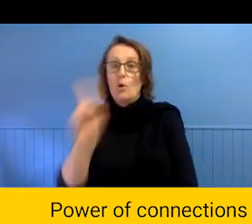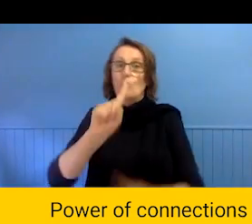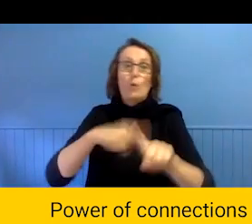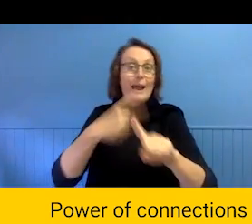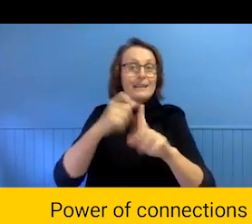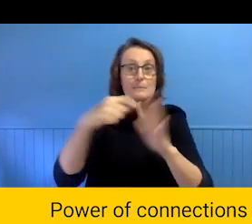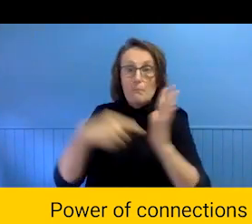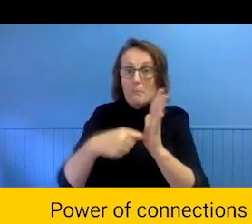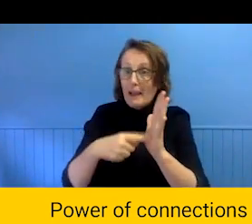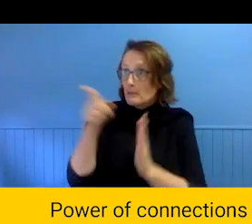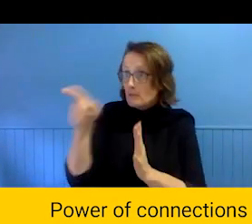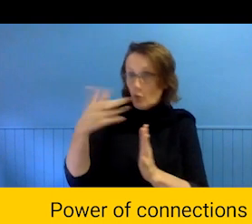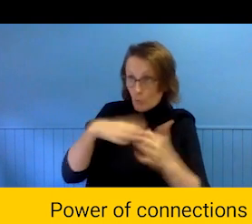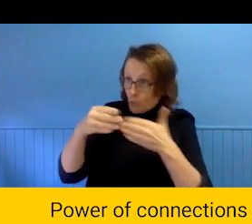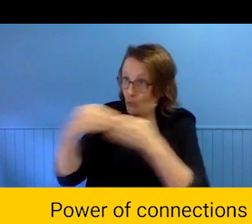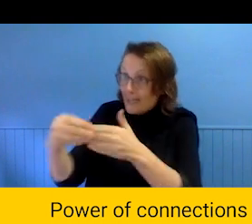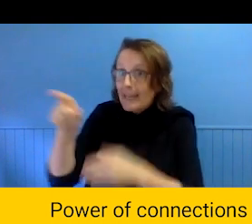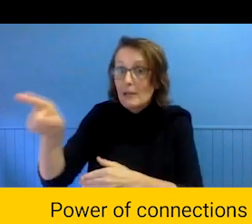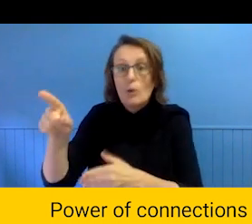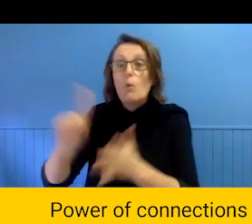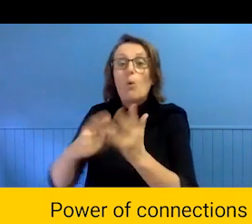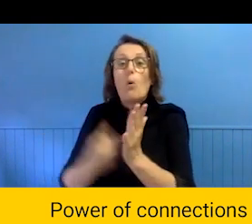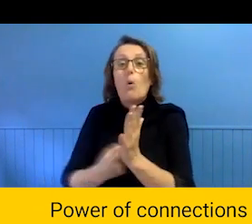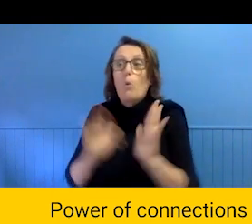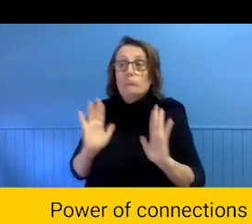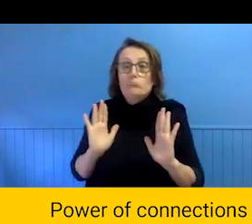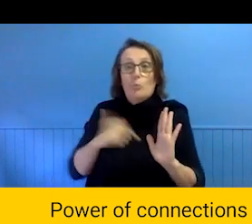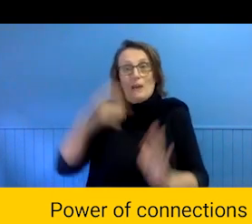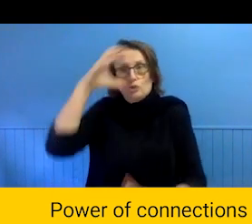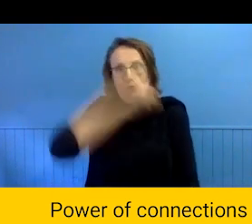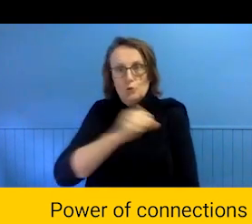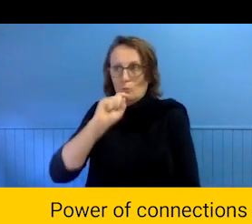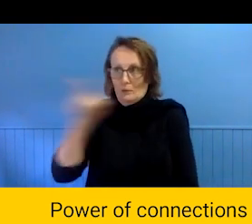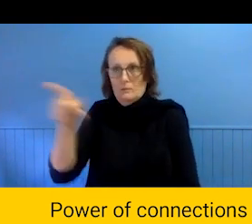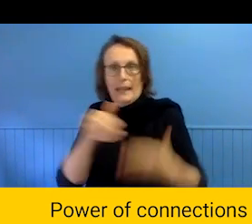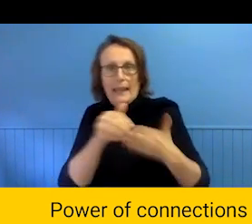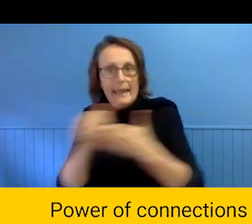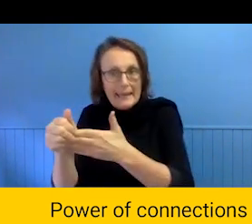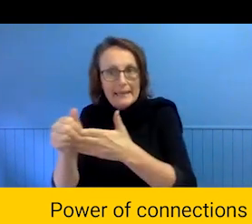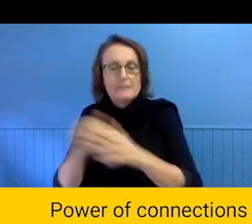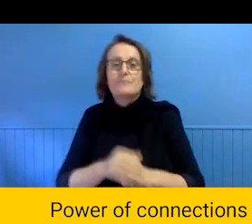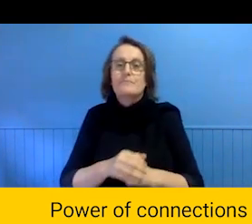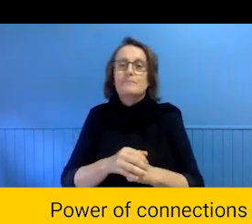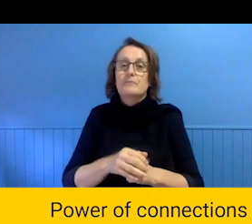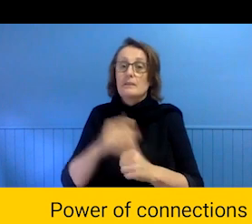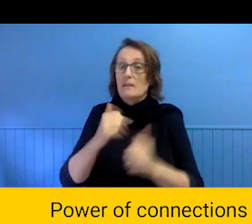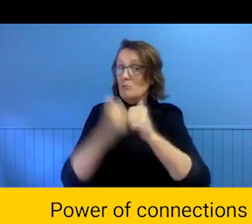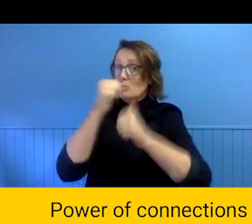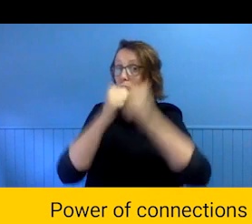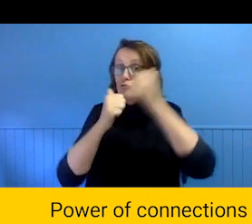Do they want to lead or is that just something that we are assuming of them? Are we going to structure the day together